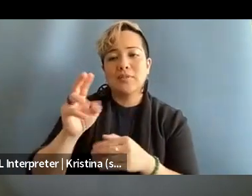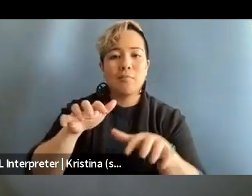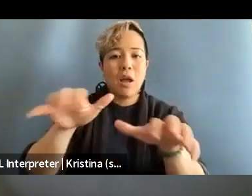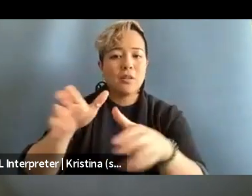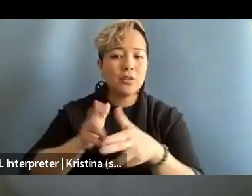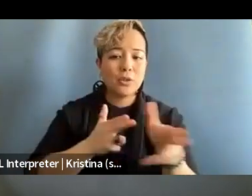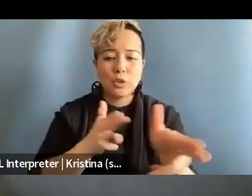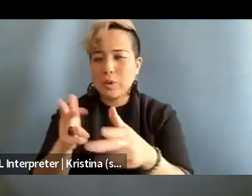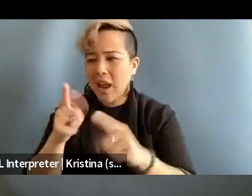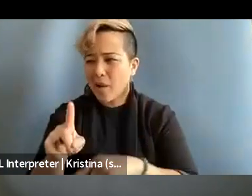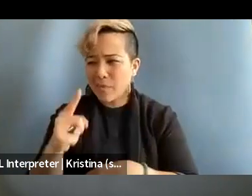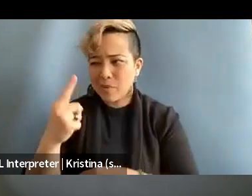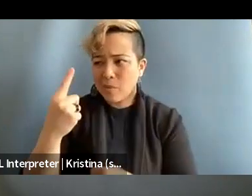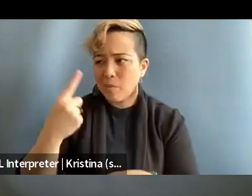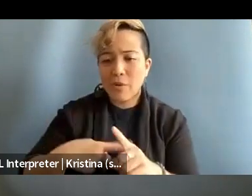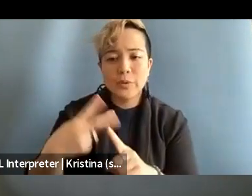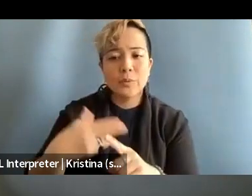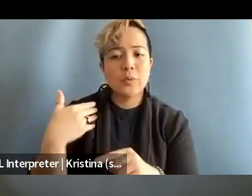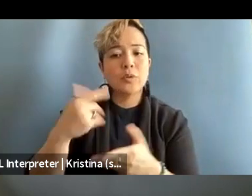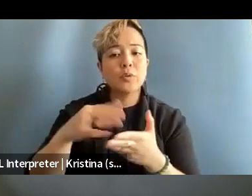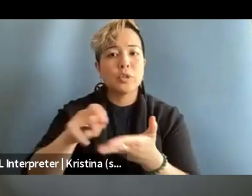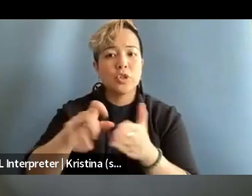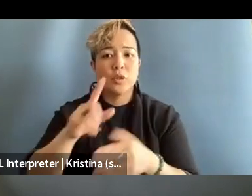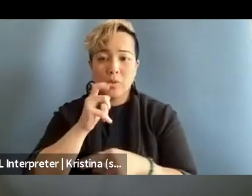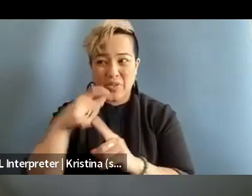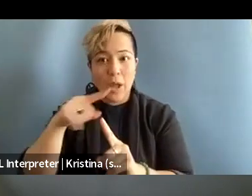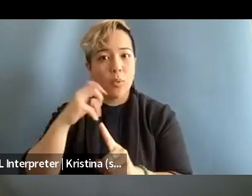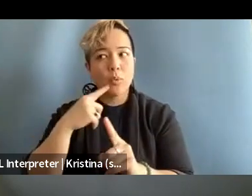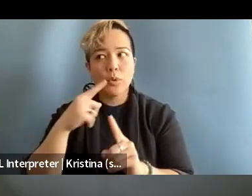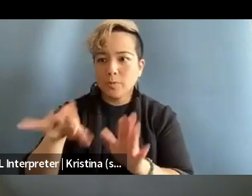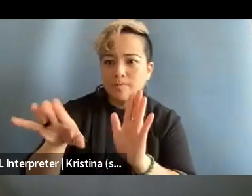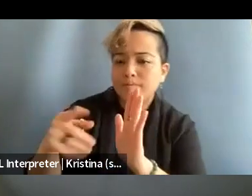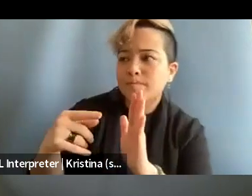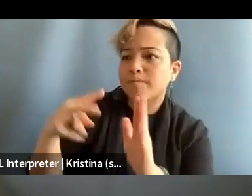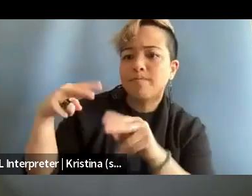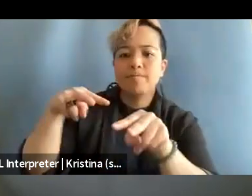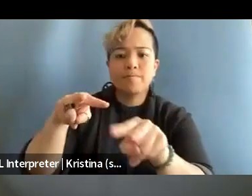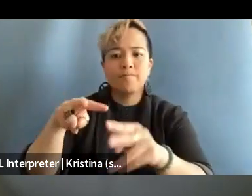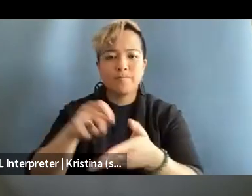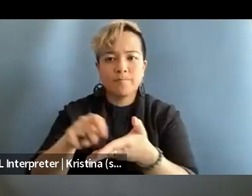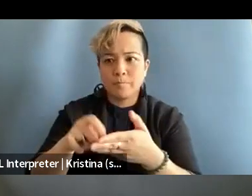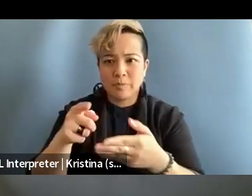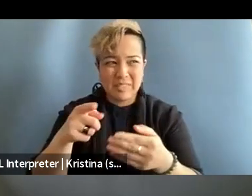or two ago where student journalists were the ones breaking the news of it on their campus as it was unfolding.